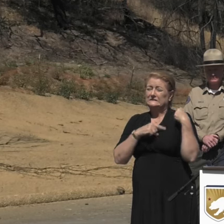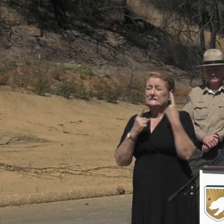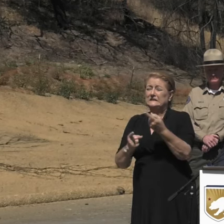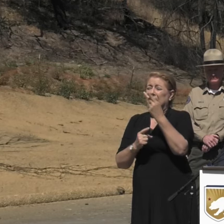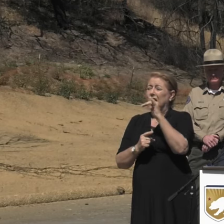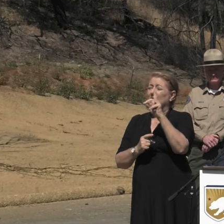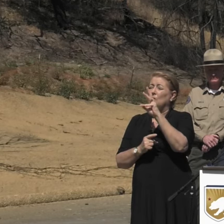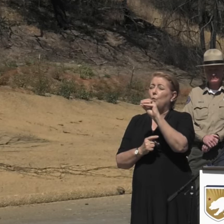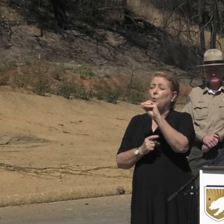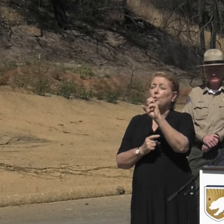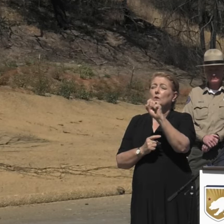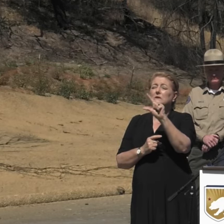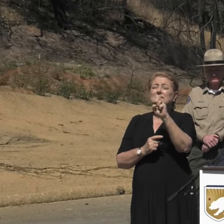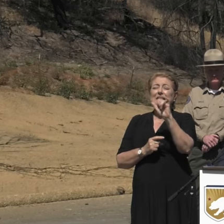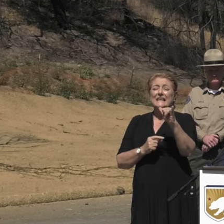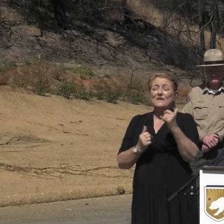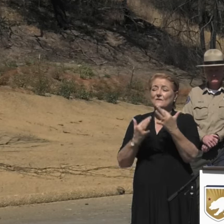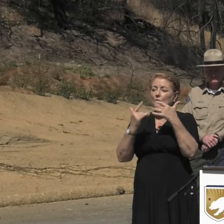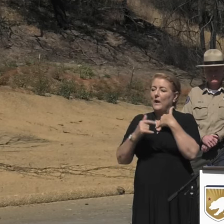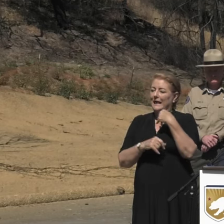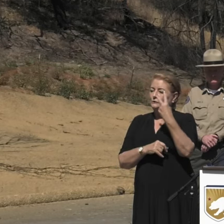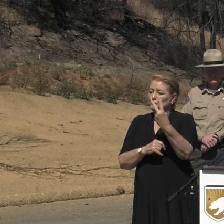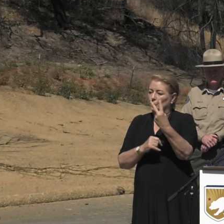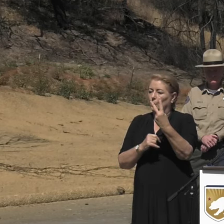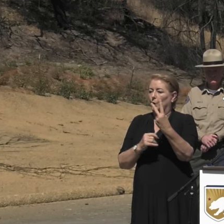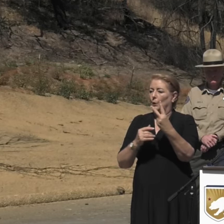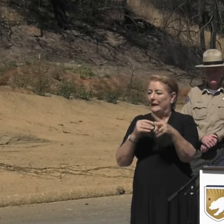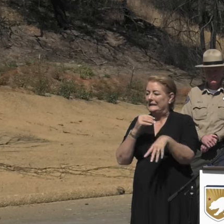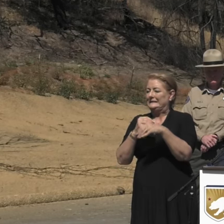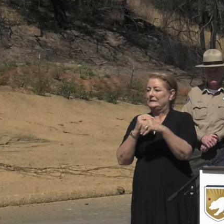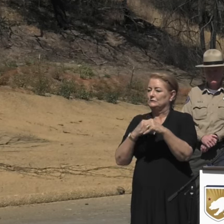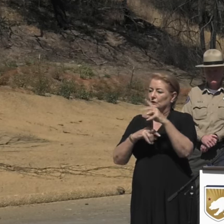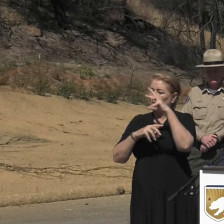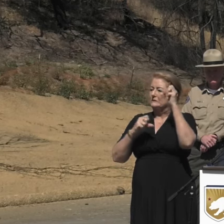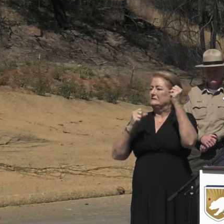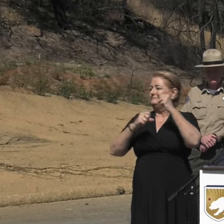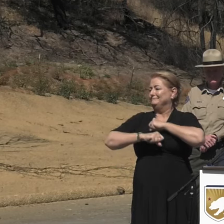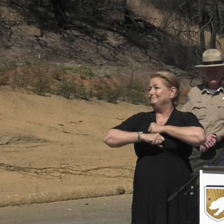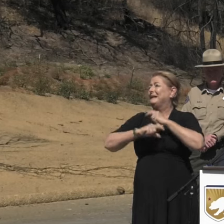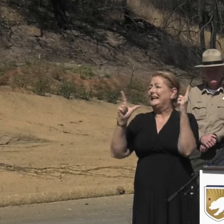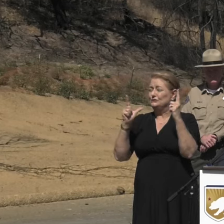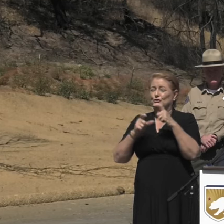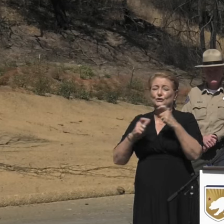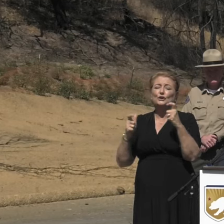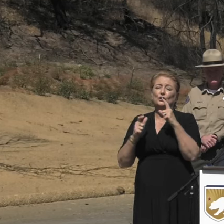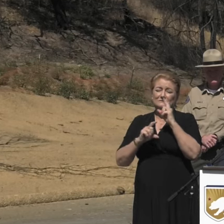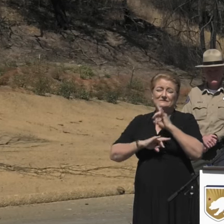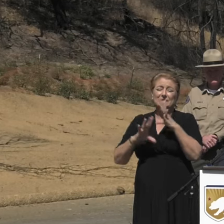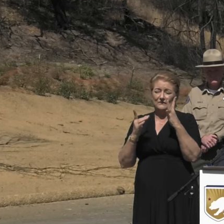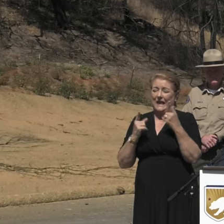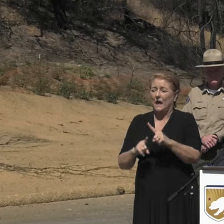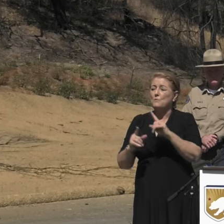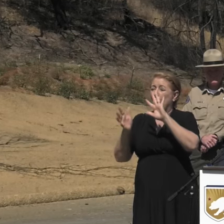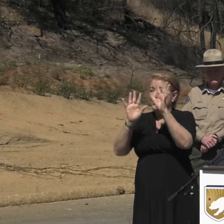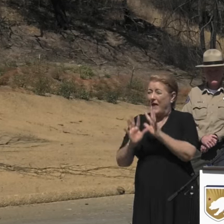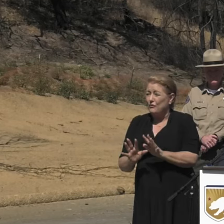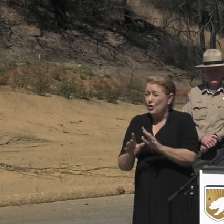we've had two additional major presidential disasters in California, with significant weather events in January